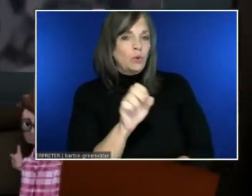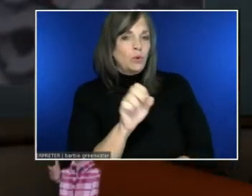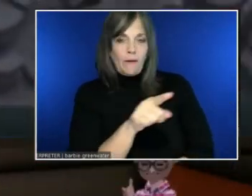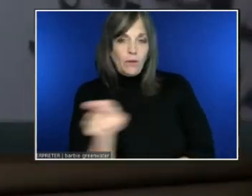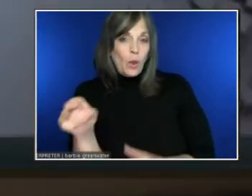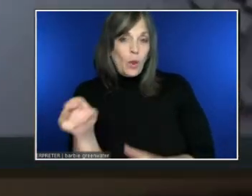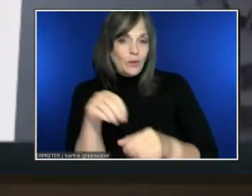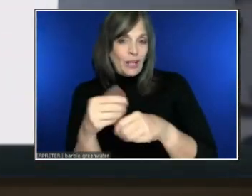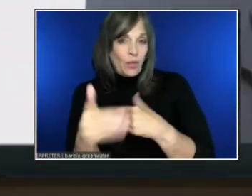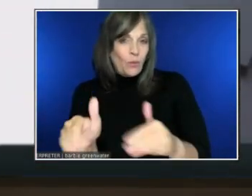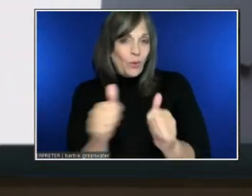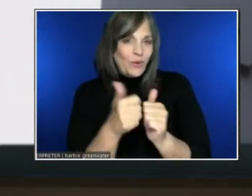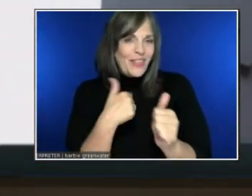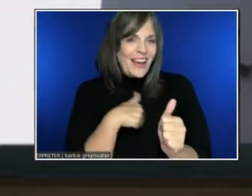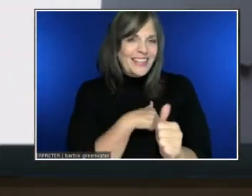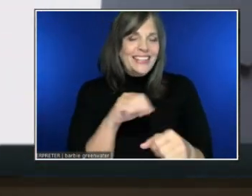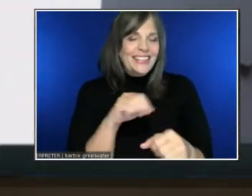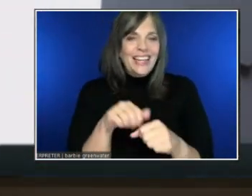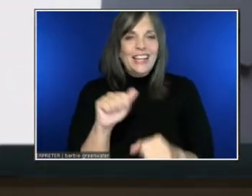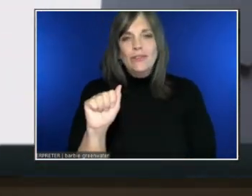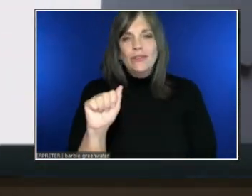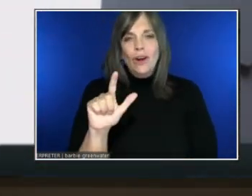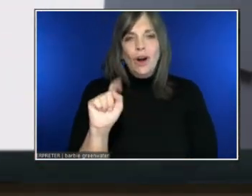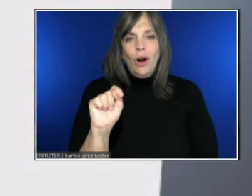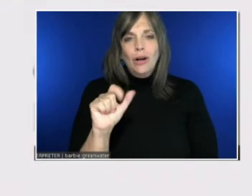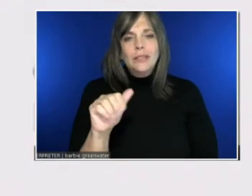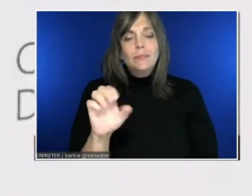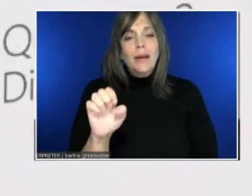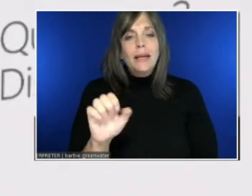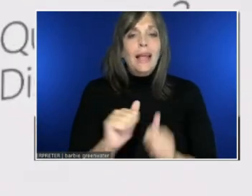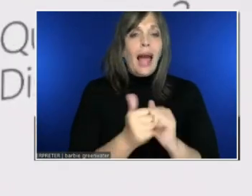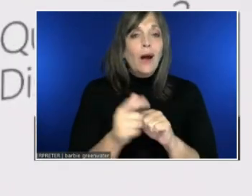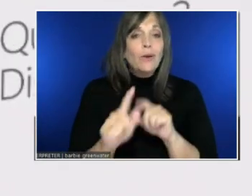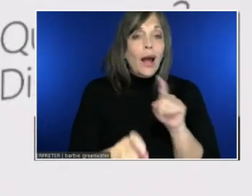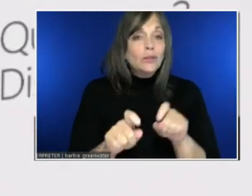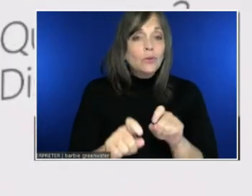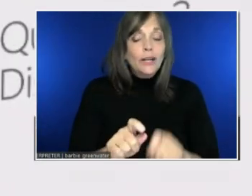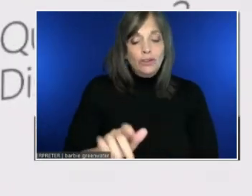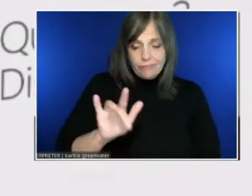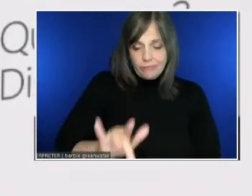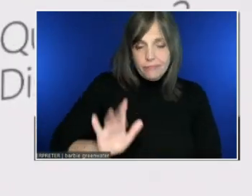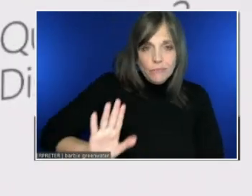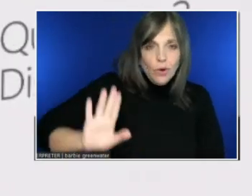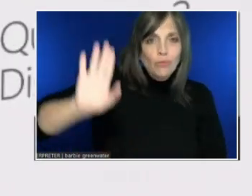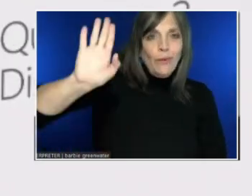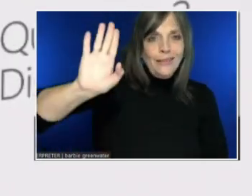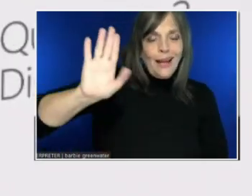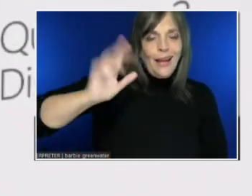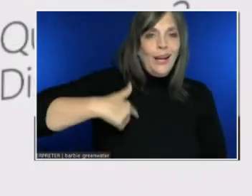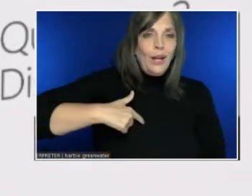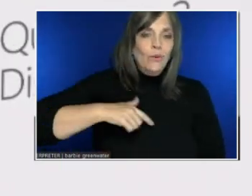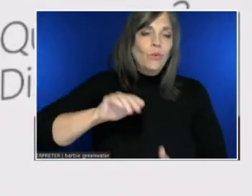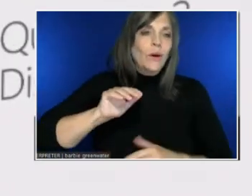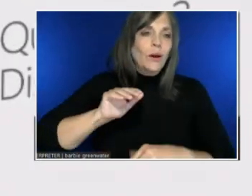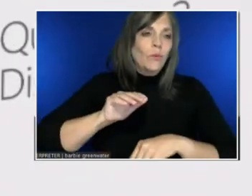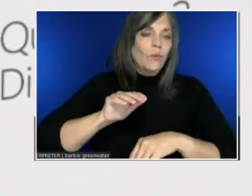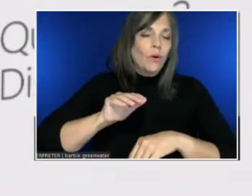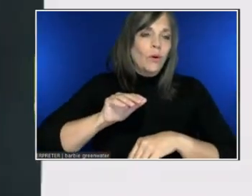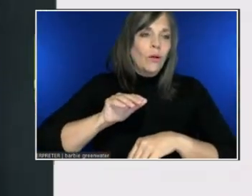AltSpace, please use the raise hand feature, and we'll be calling on you next, after we handle a few more on YouTube.